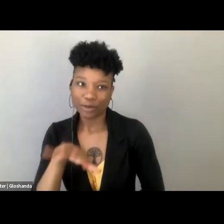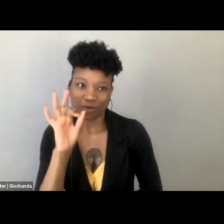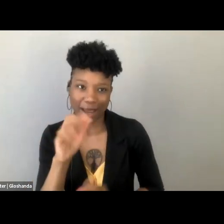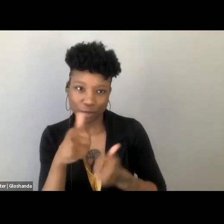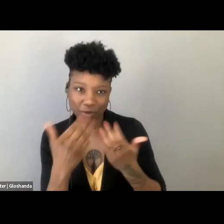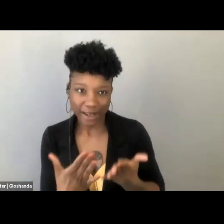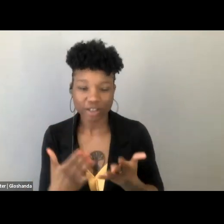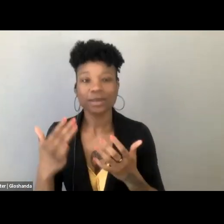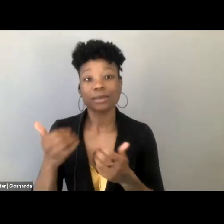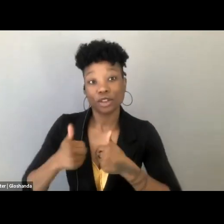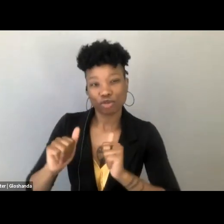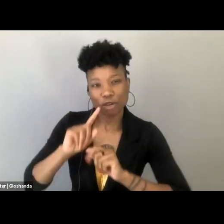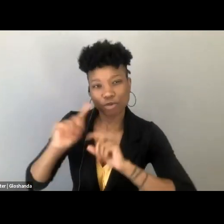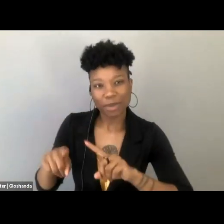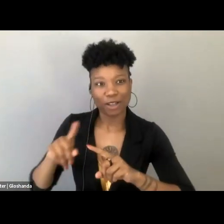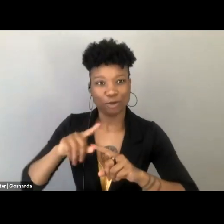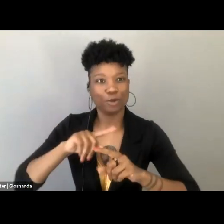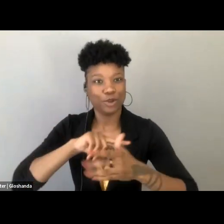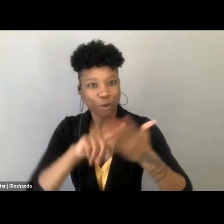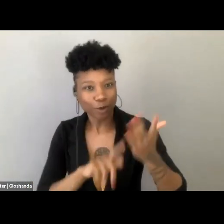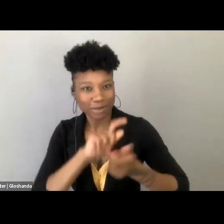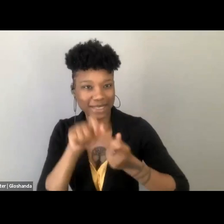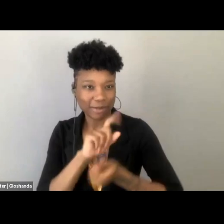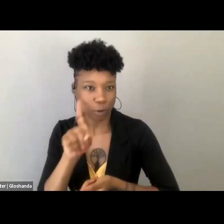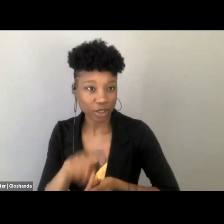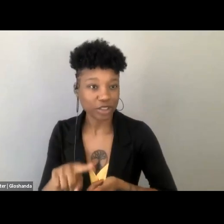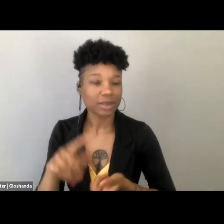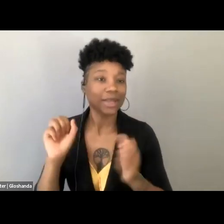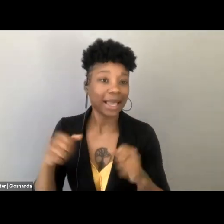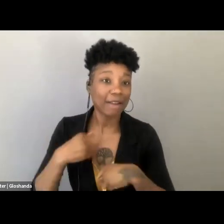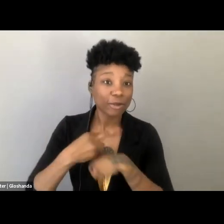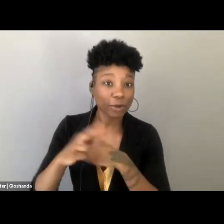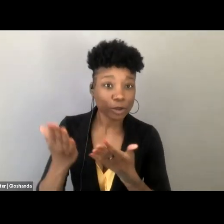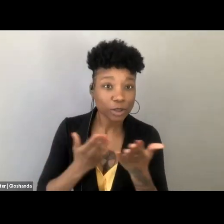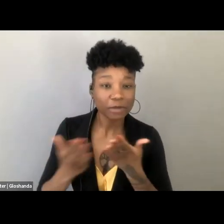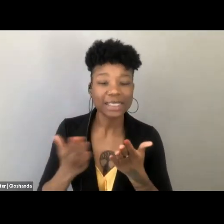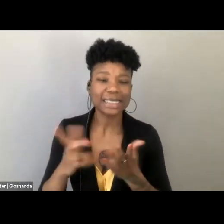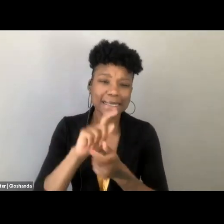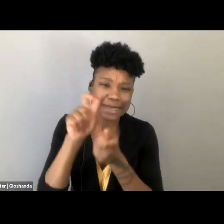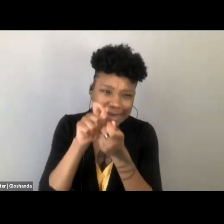Now, for these referral services, no detail was too small, the more meticulous the agency,